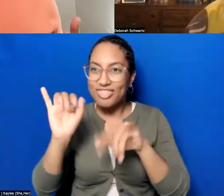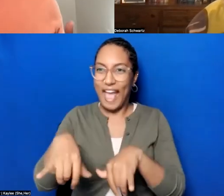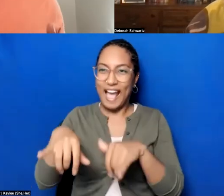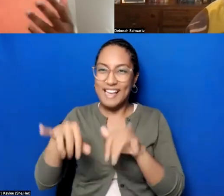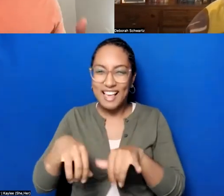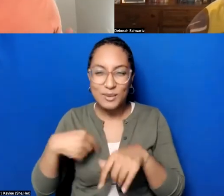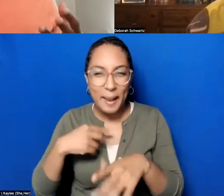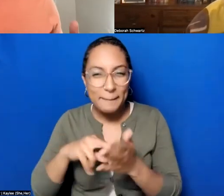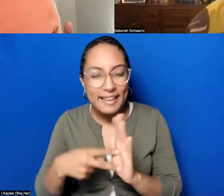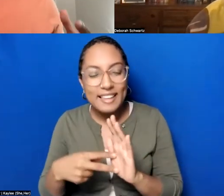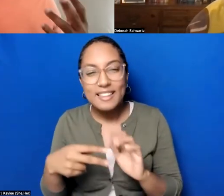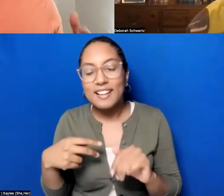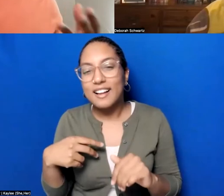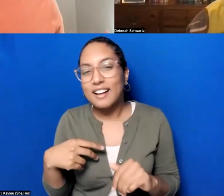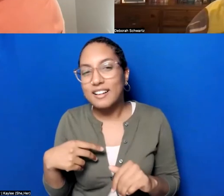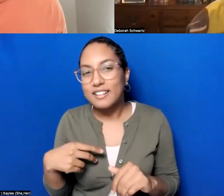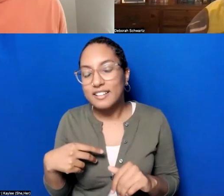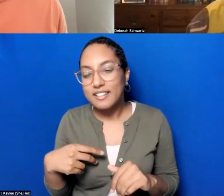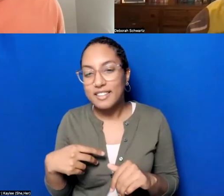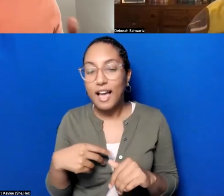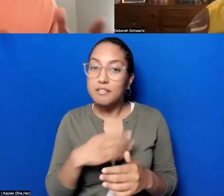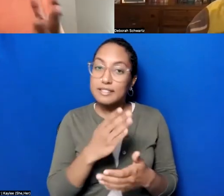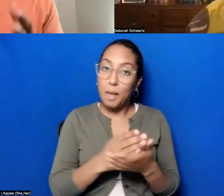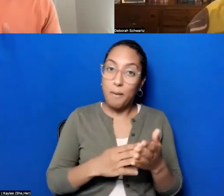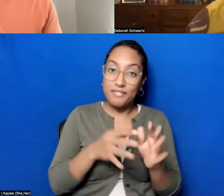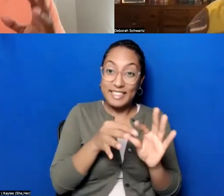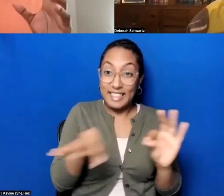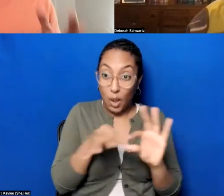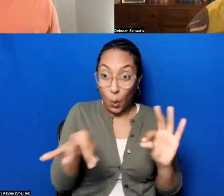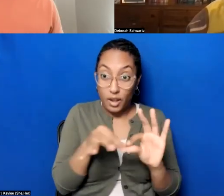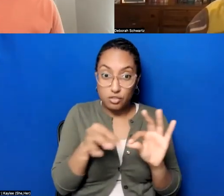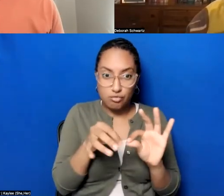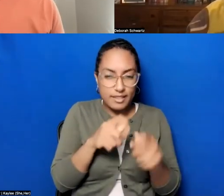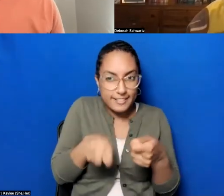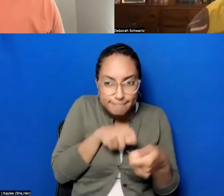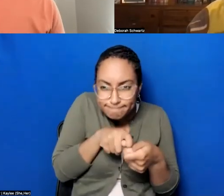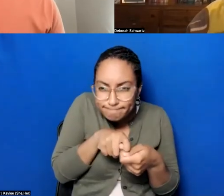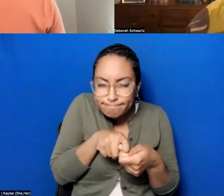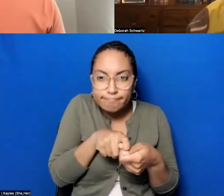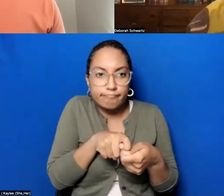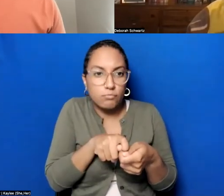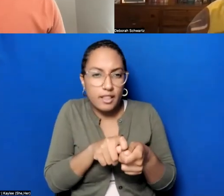a precision in some of the language that comes out of the specialized research but,